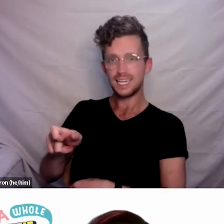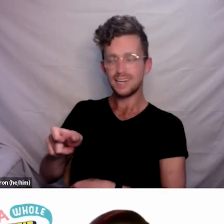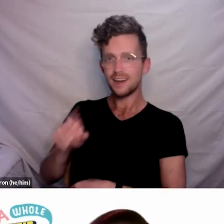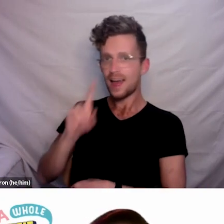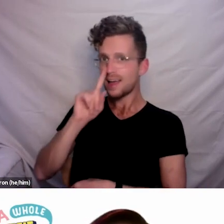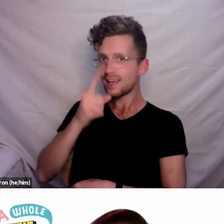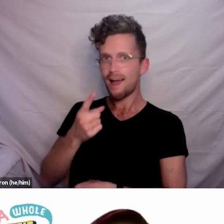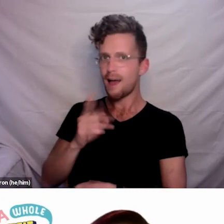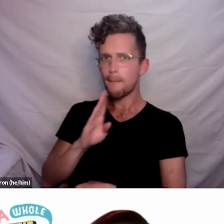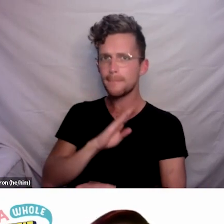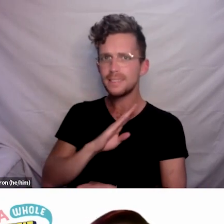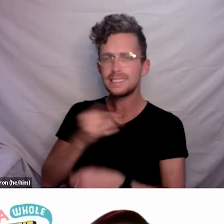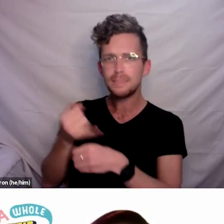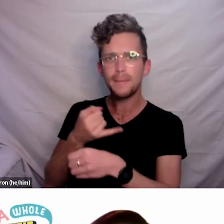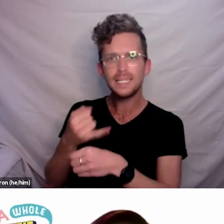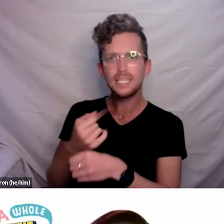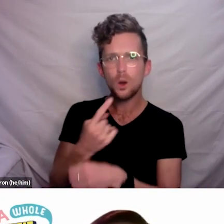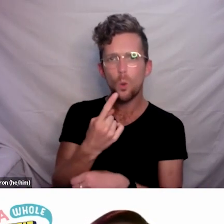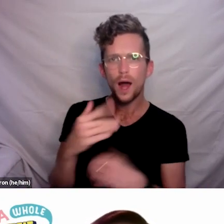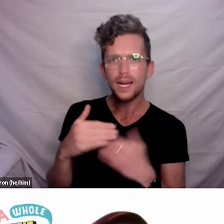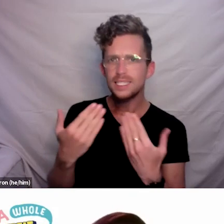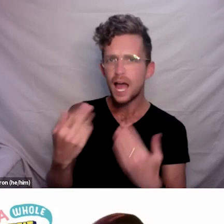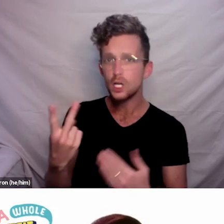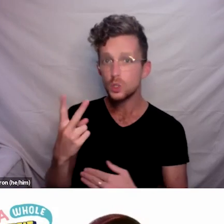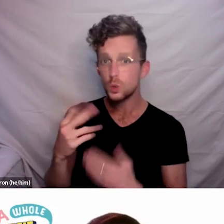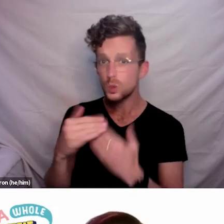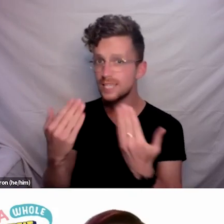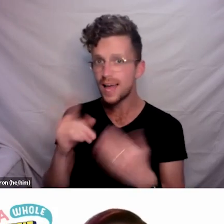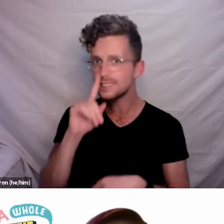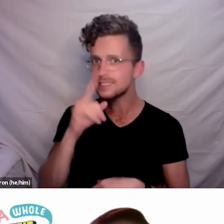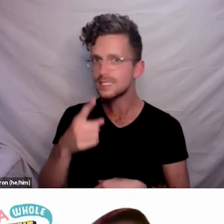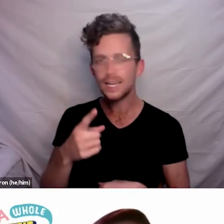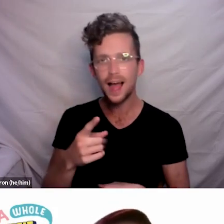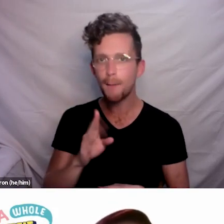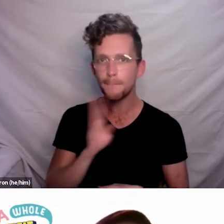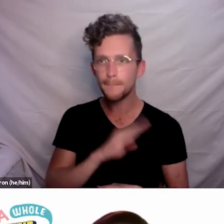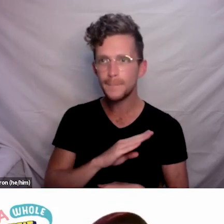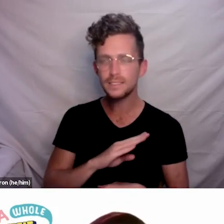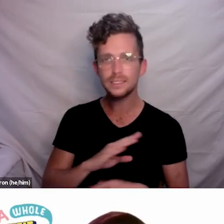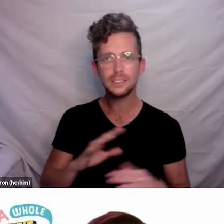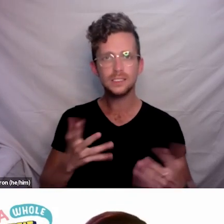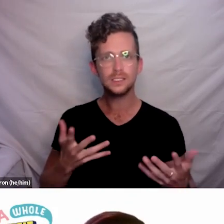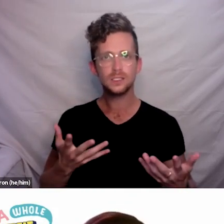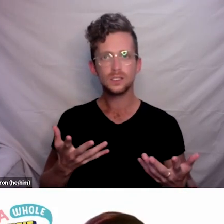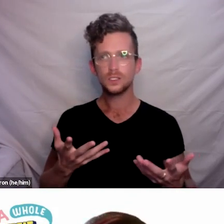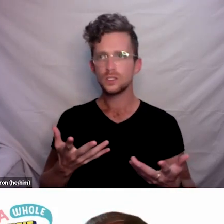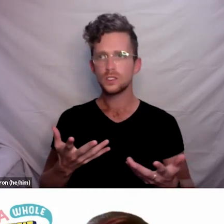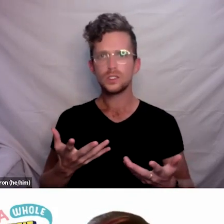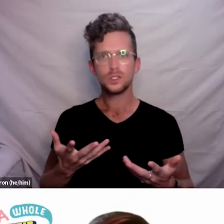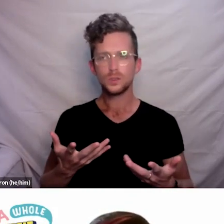so that we can be confident that we don’t just keel over due to a medical technicality-